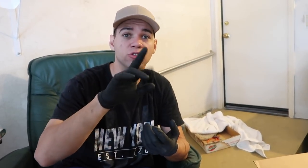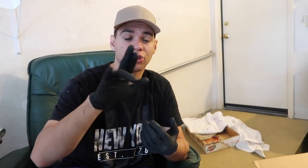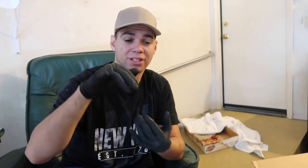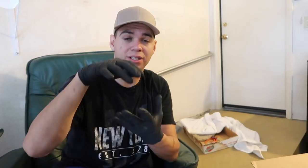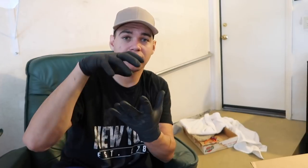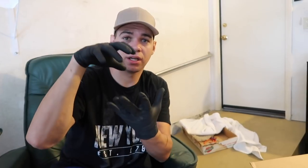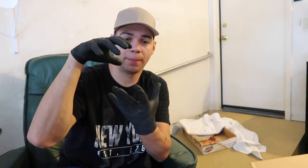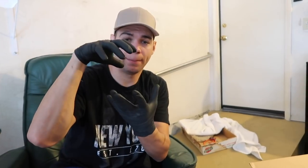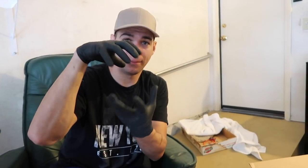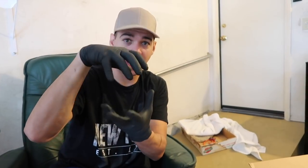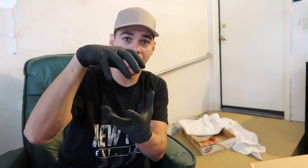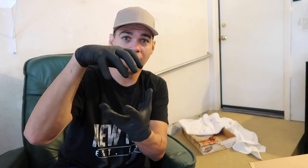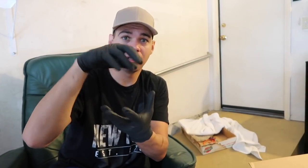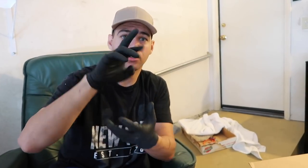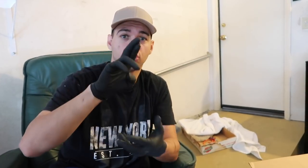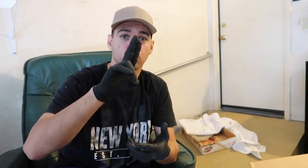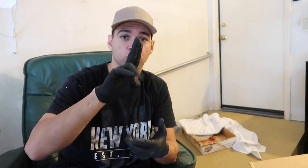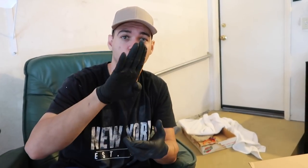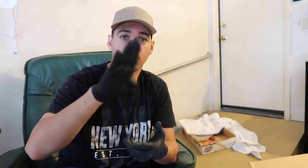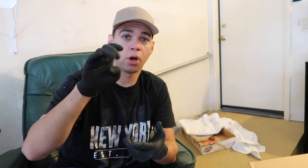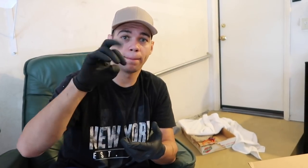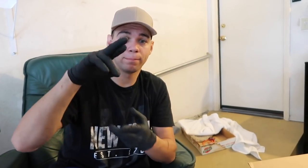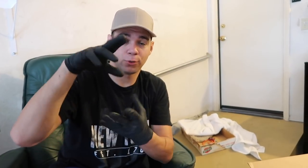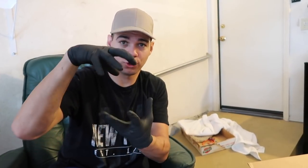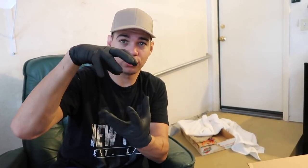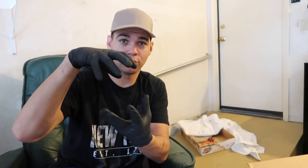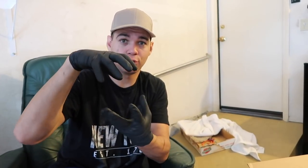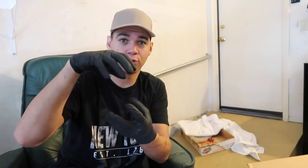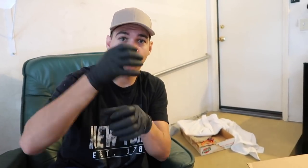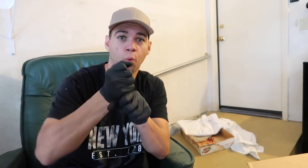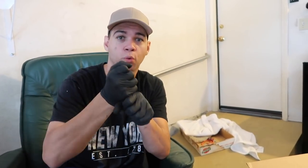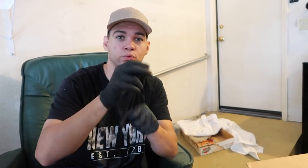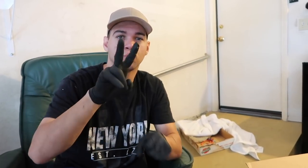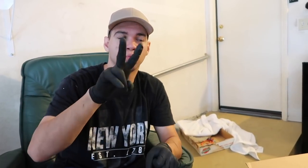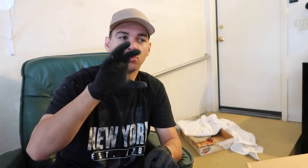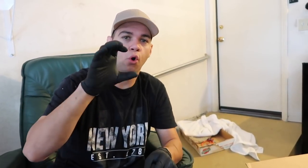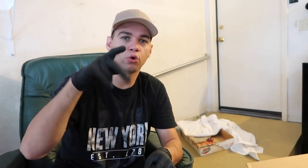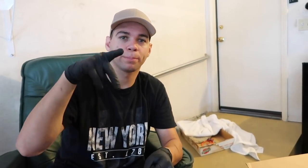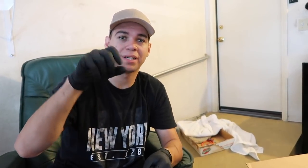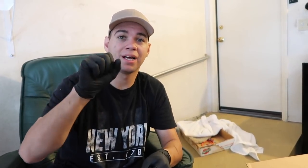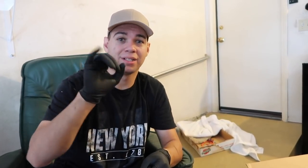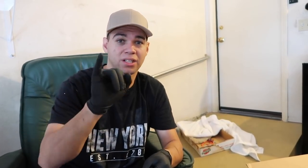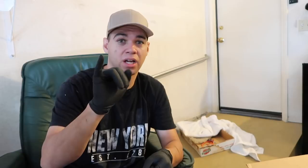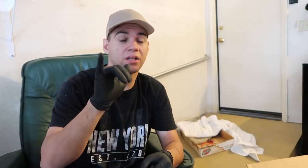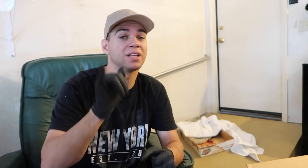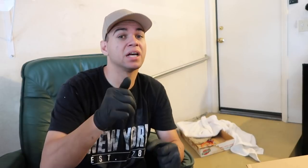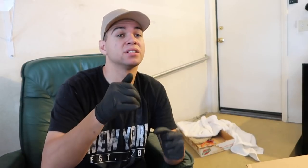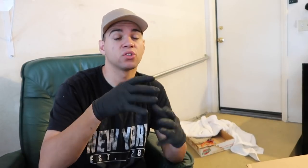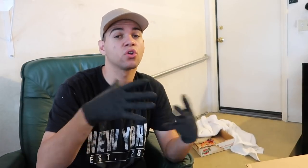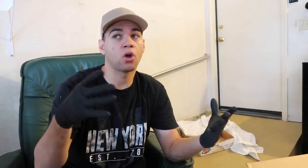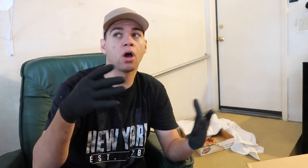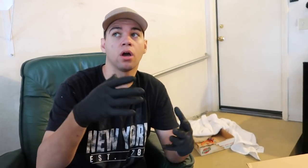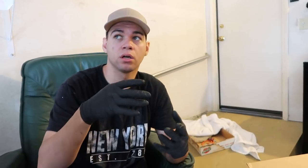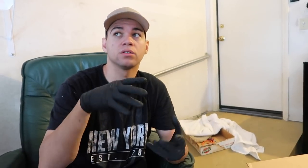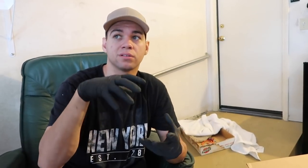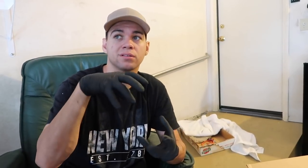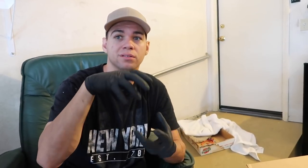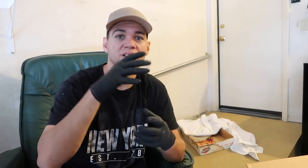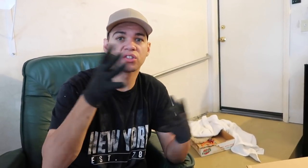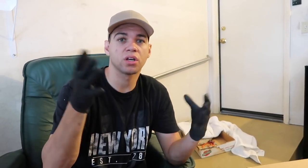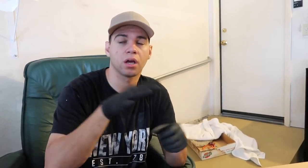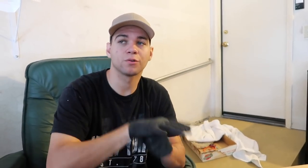R: Literally a bag, a rubber bag that holds 200 psi. That's a lot!